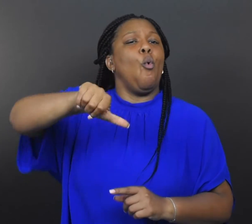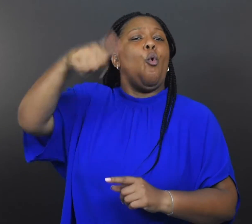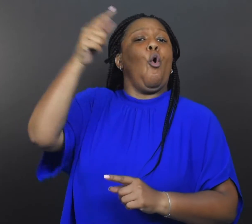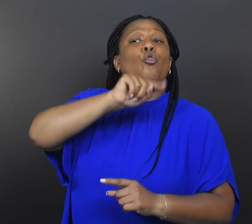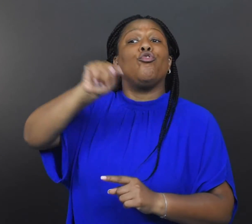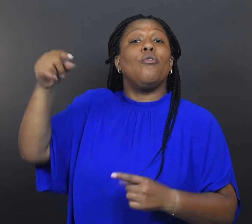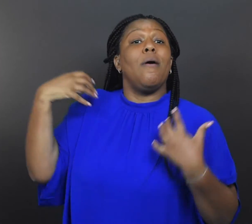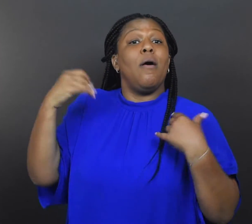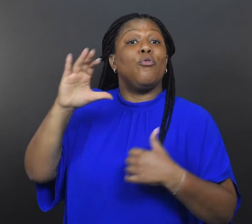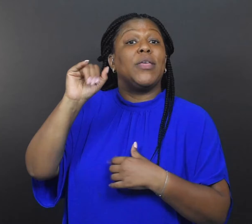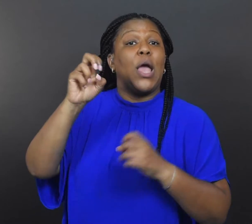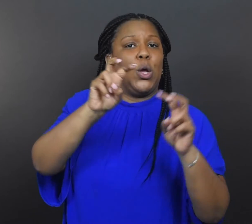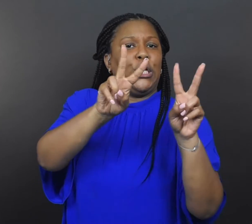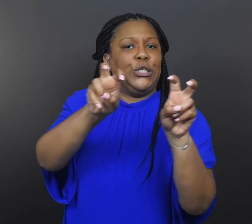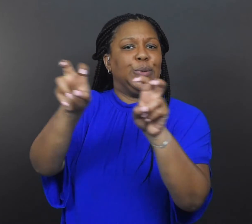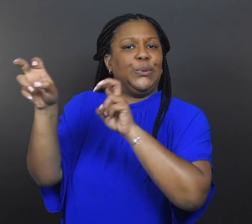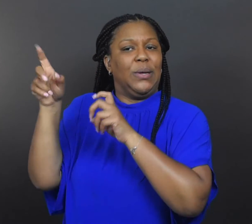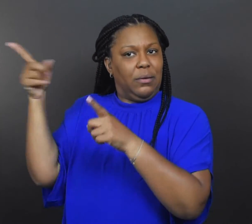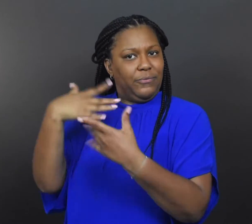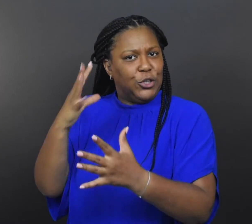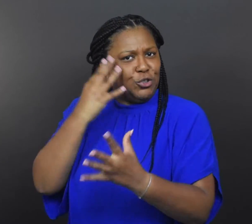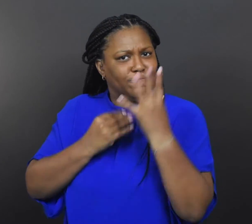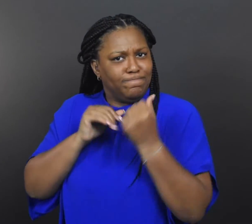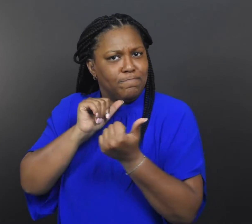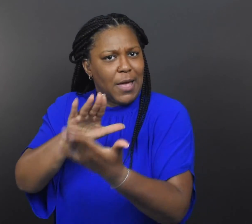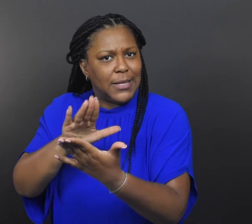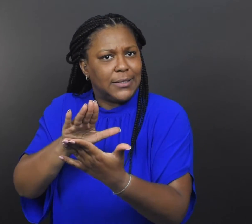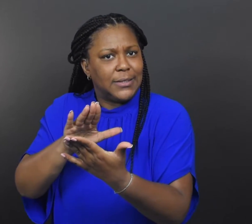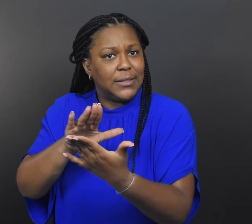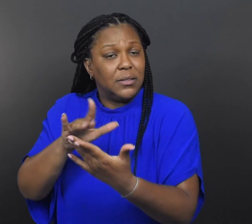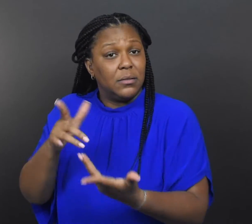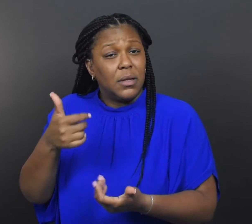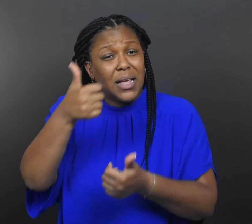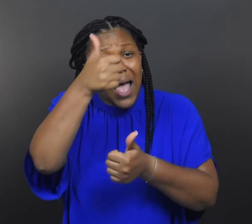they faced.